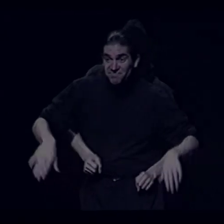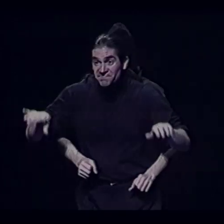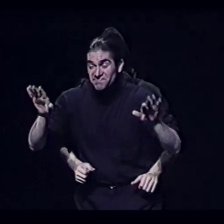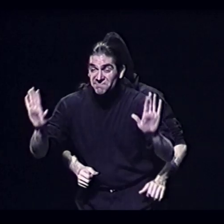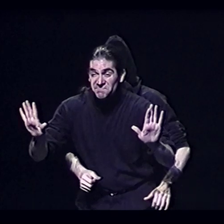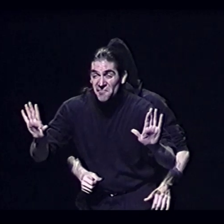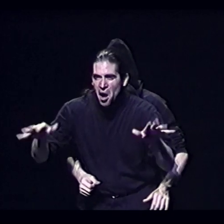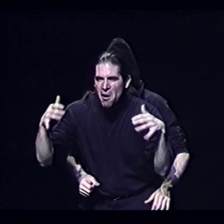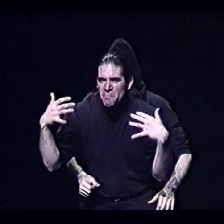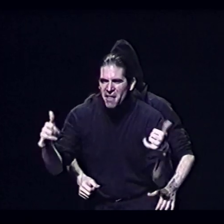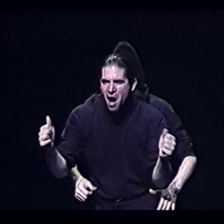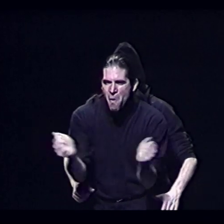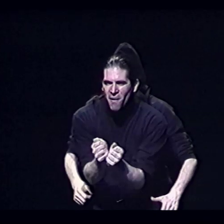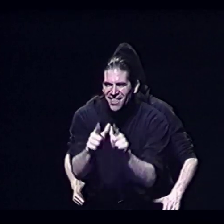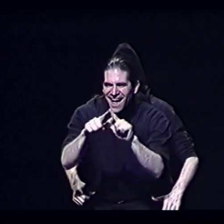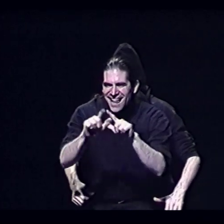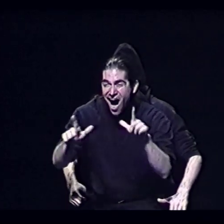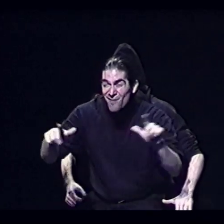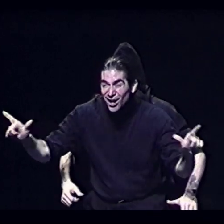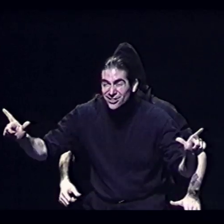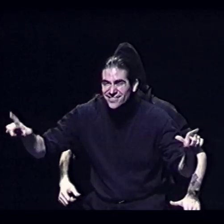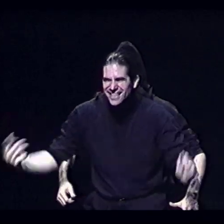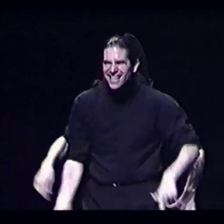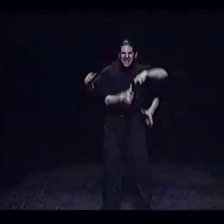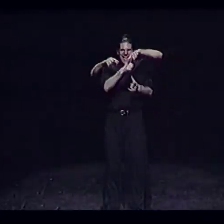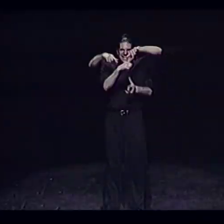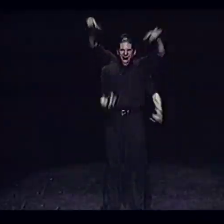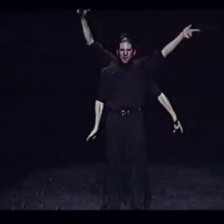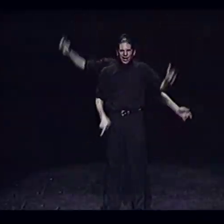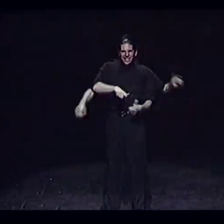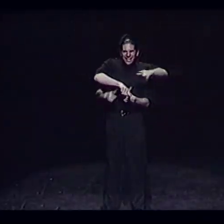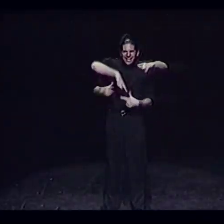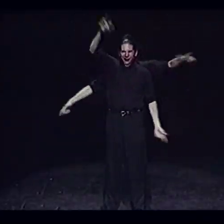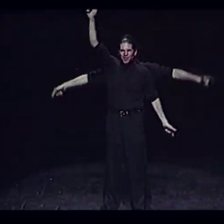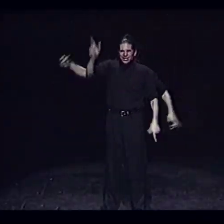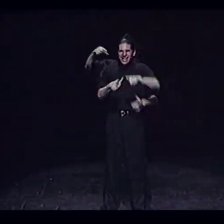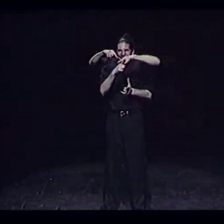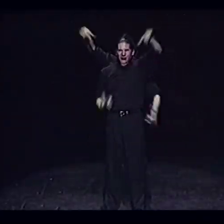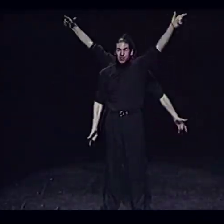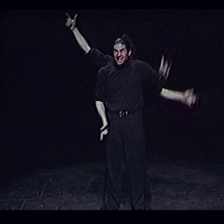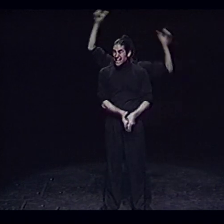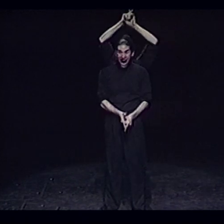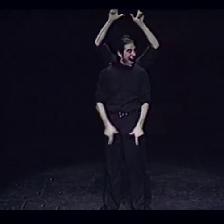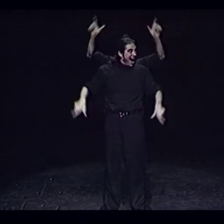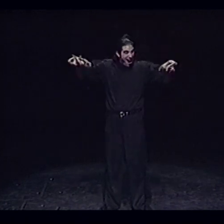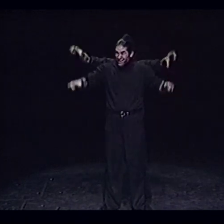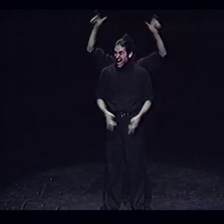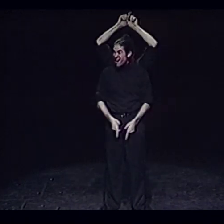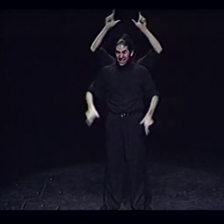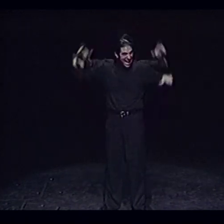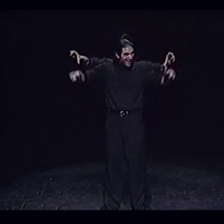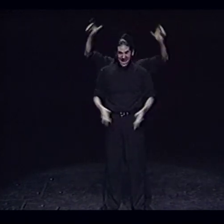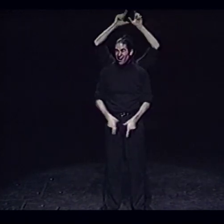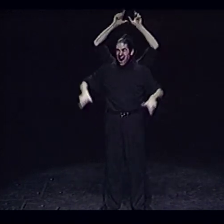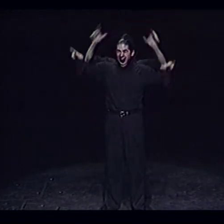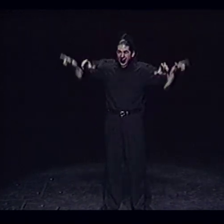I can play with language Language, language Language, language, language, language, language, language!